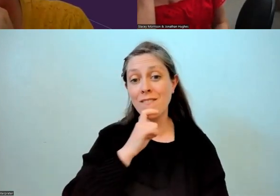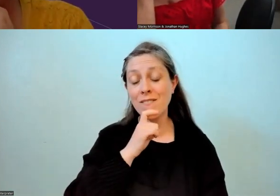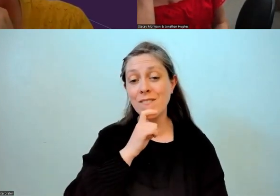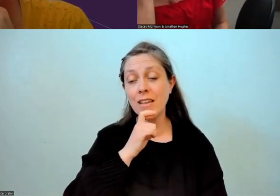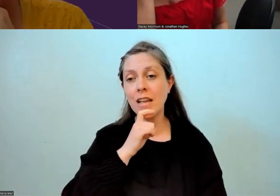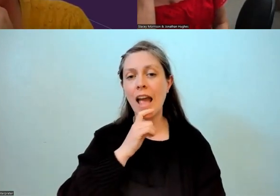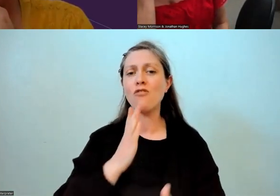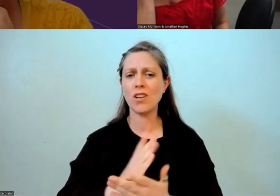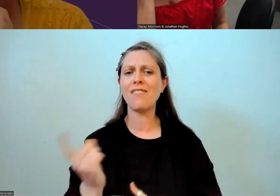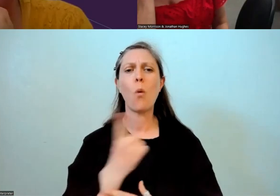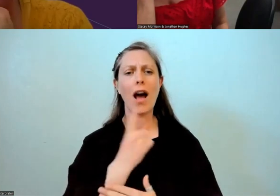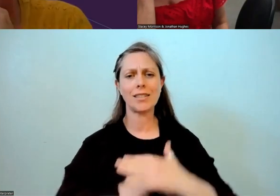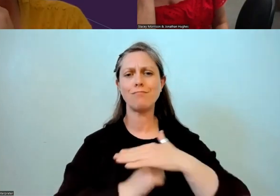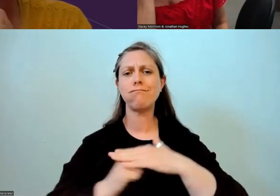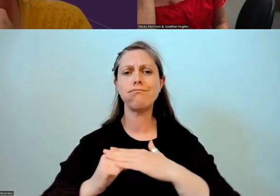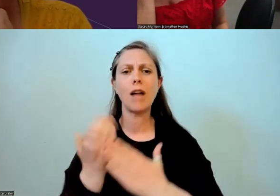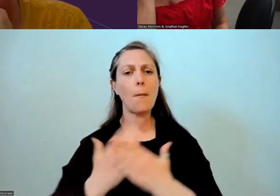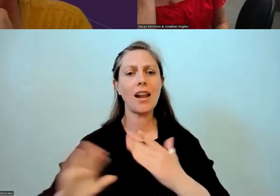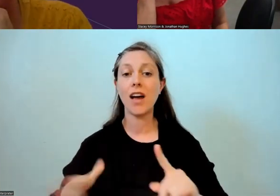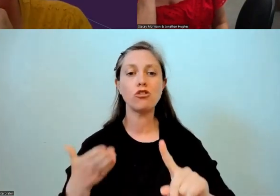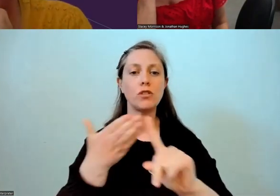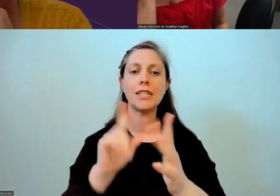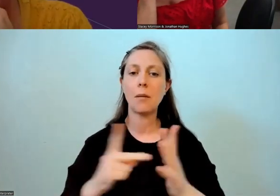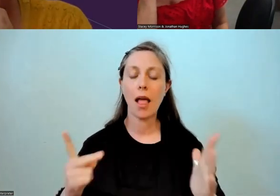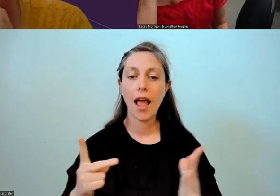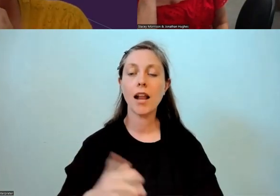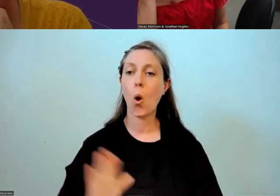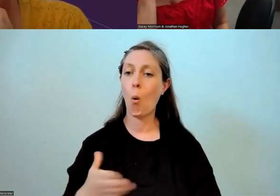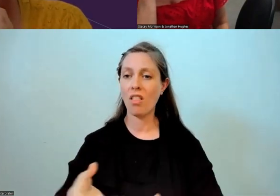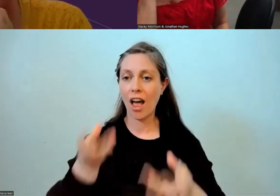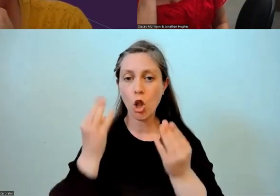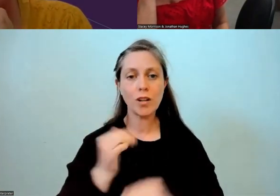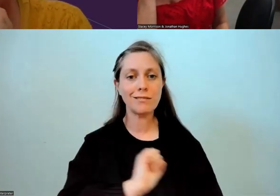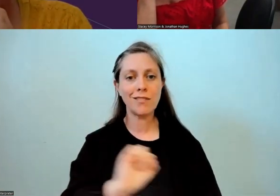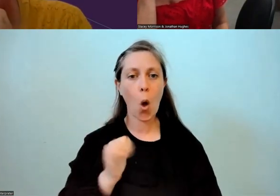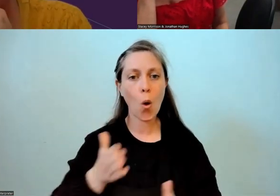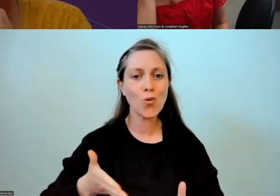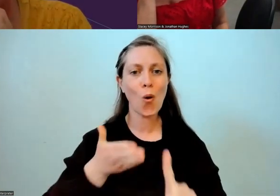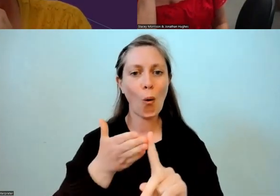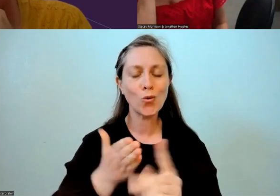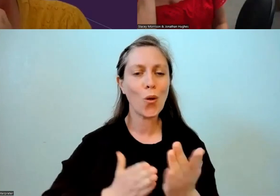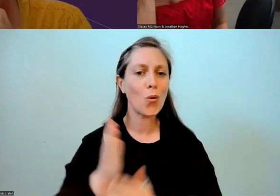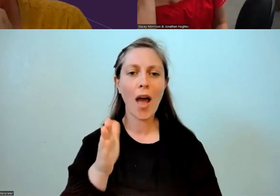in terms of our strategic plan, and everyone's learners. We have goals across the school for Māori language,